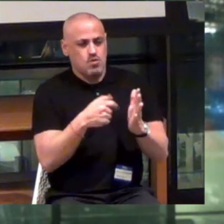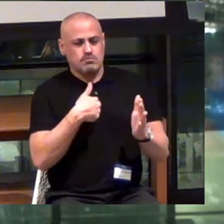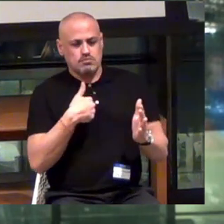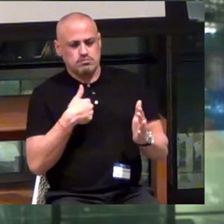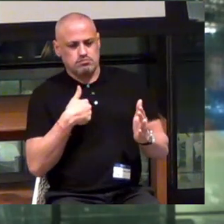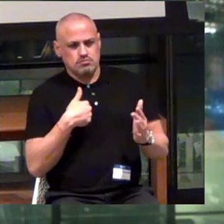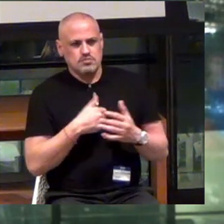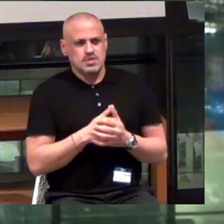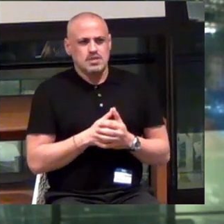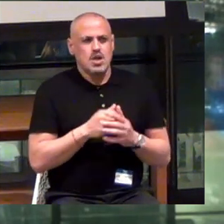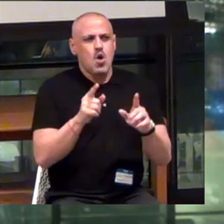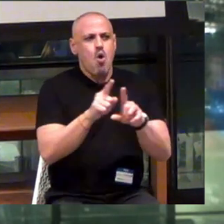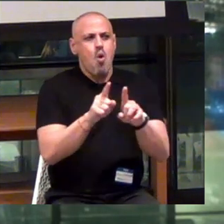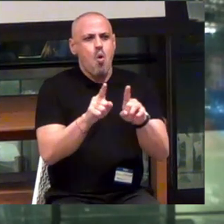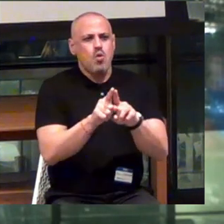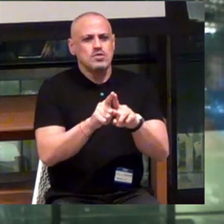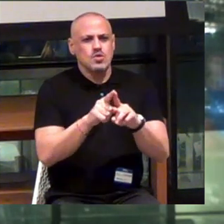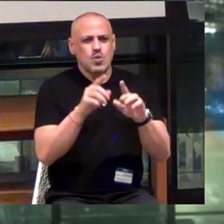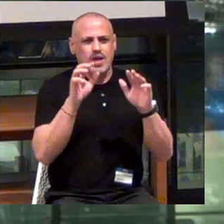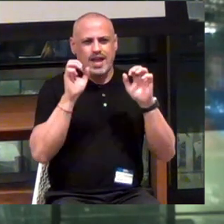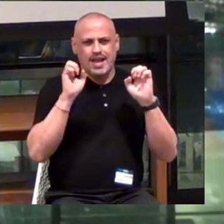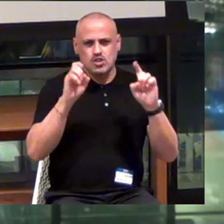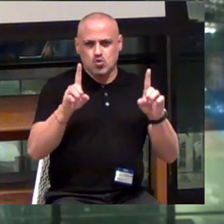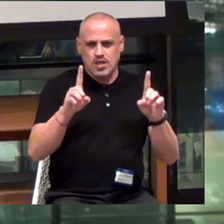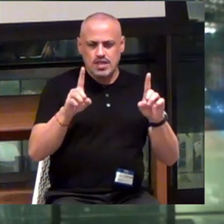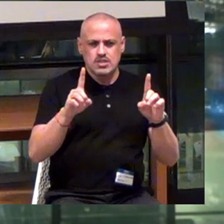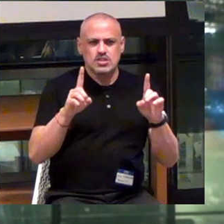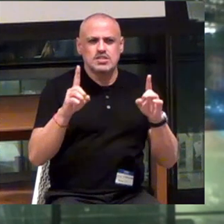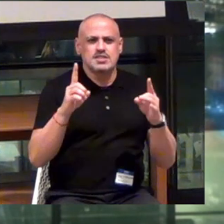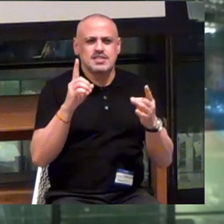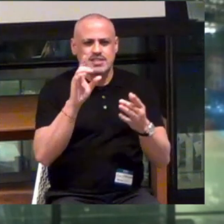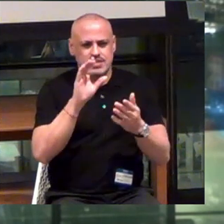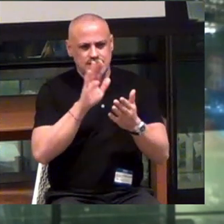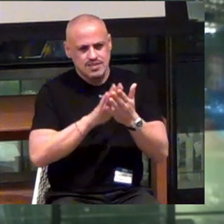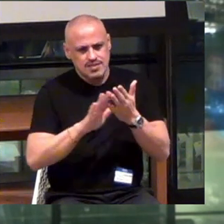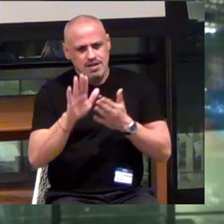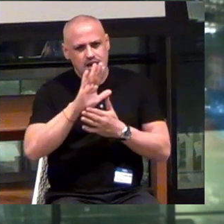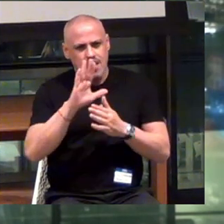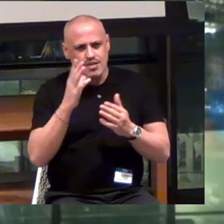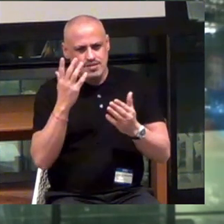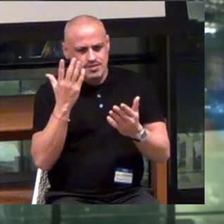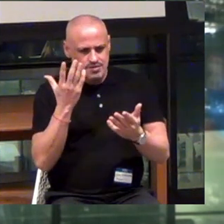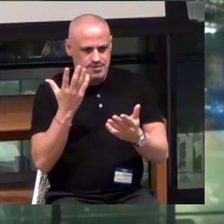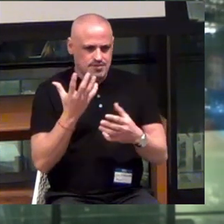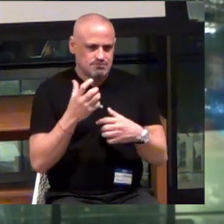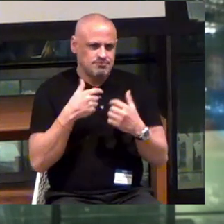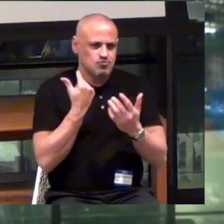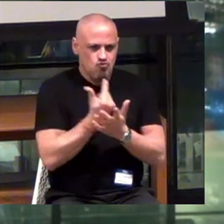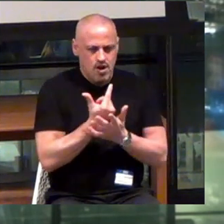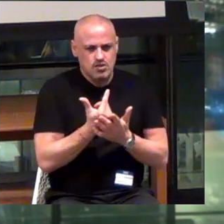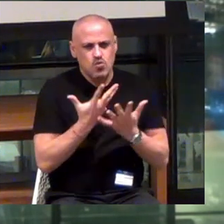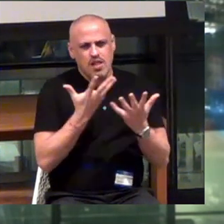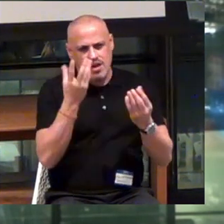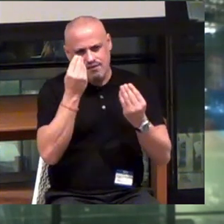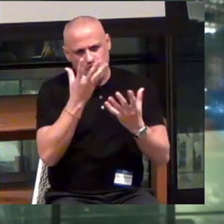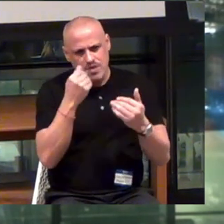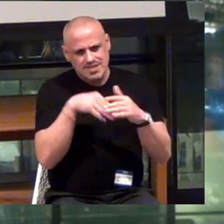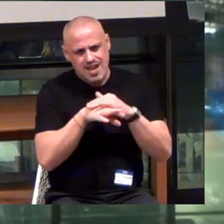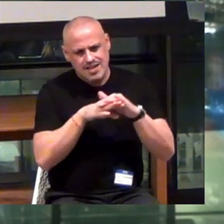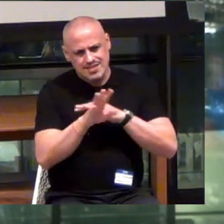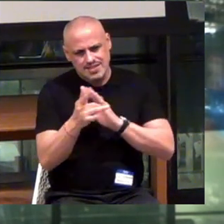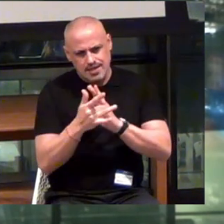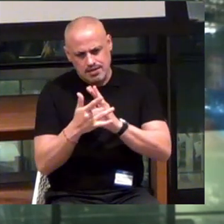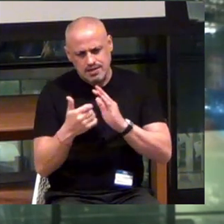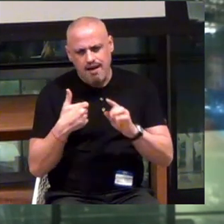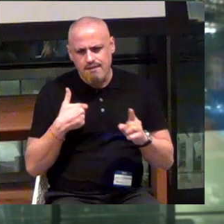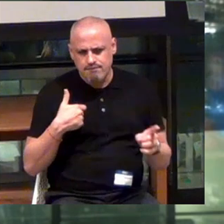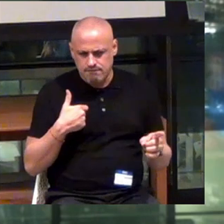Also, you know, education and completing college -- there's a lot of information access technologies.